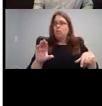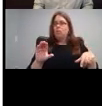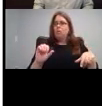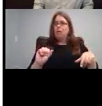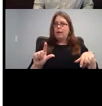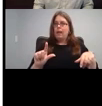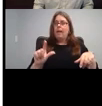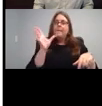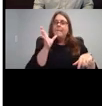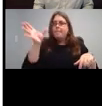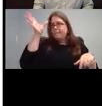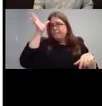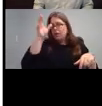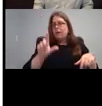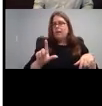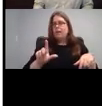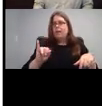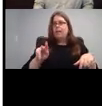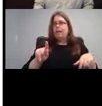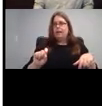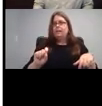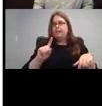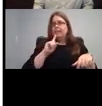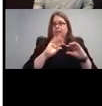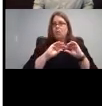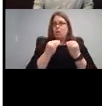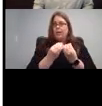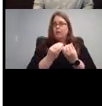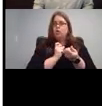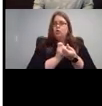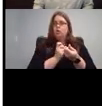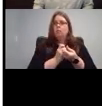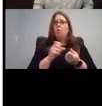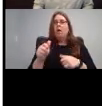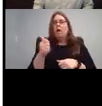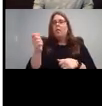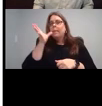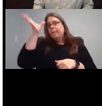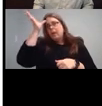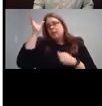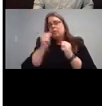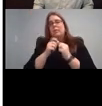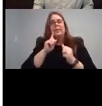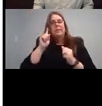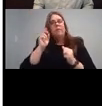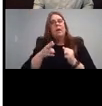Parent link is an organization to support parents with deaf and hard of hearing children under three.